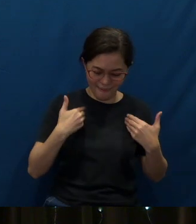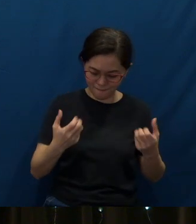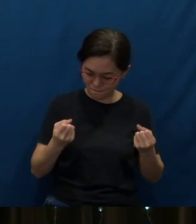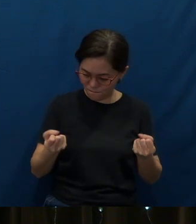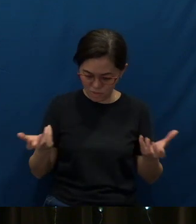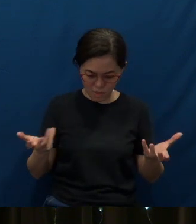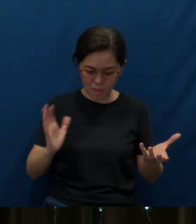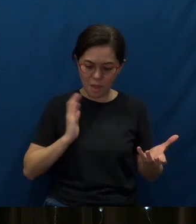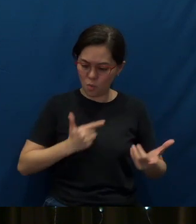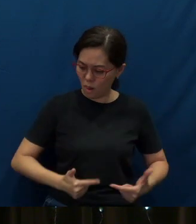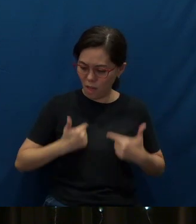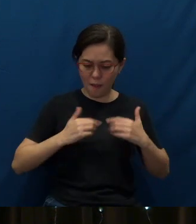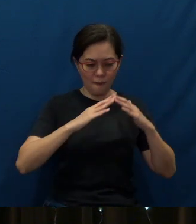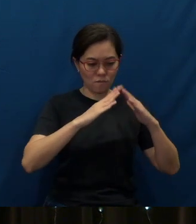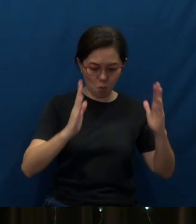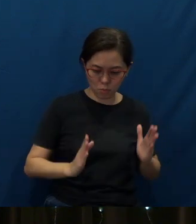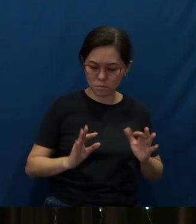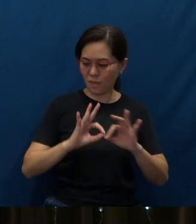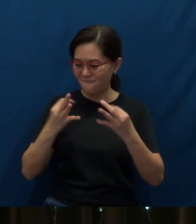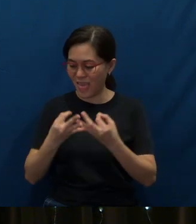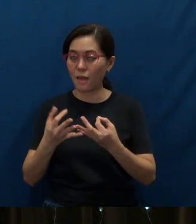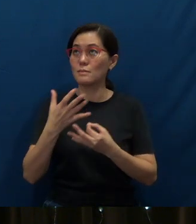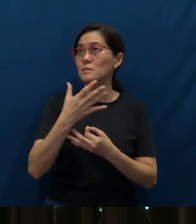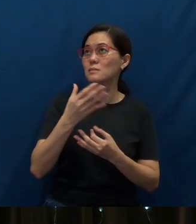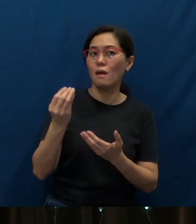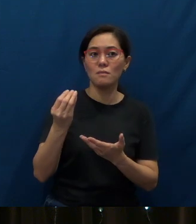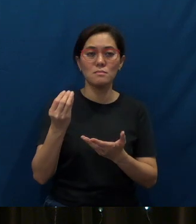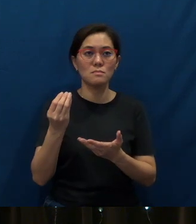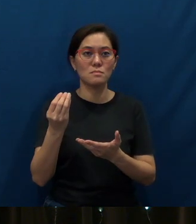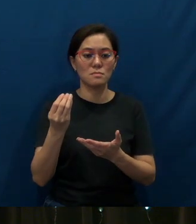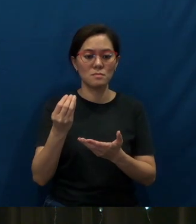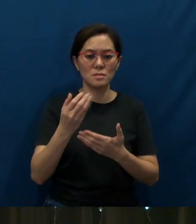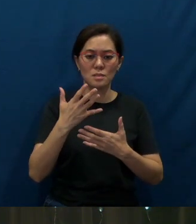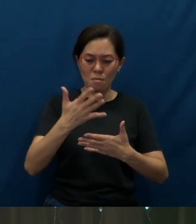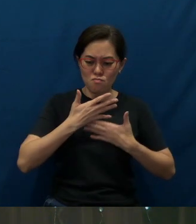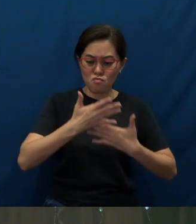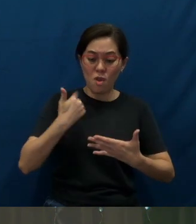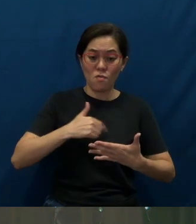our lives, our homes, our families, even the breath that we breathe -